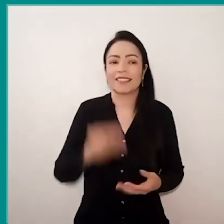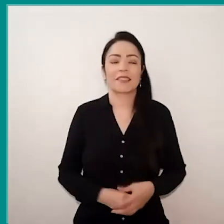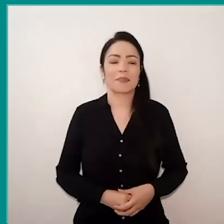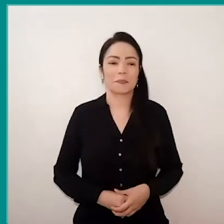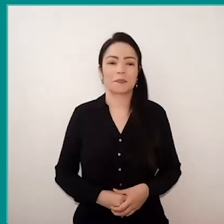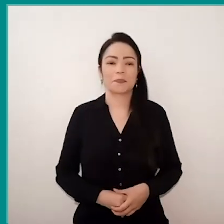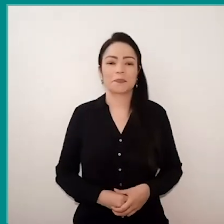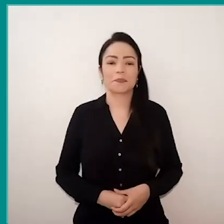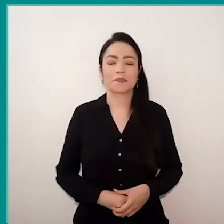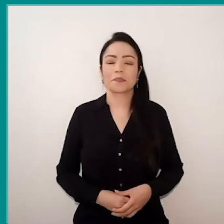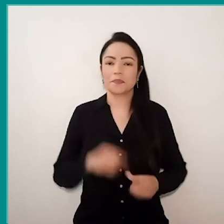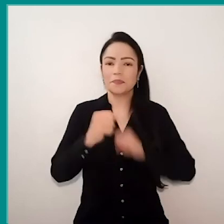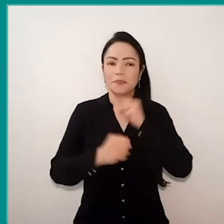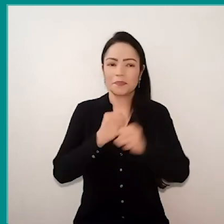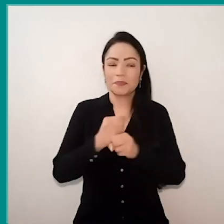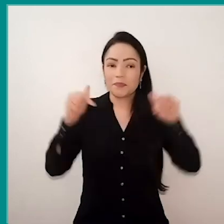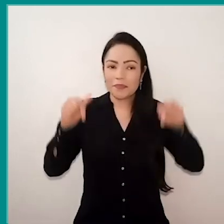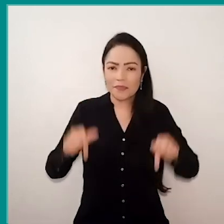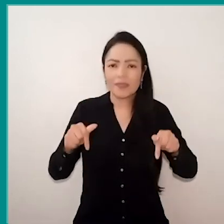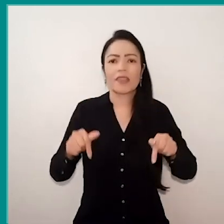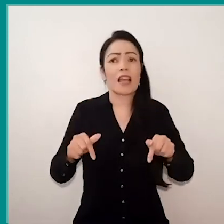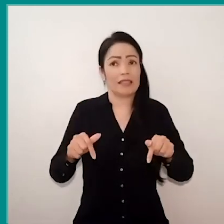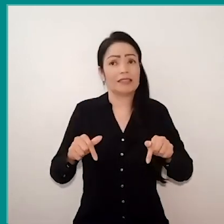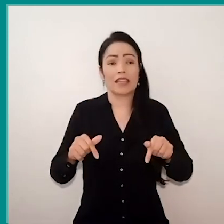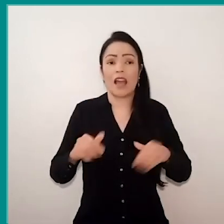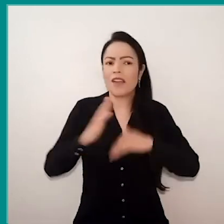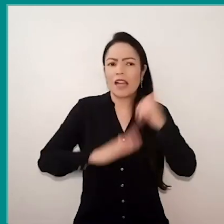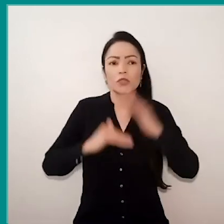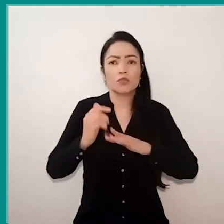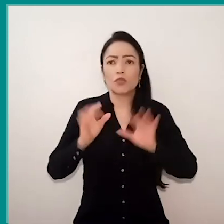And in this year of remote actions, because it wasn't only virtual actions,